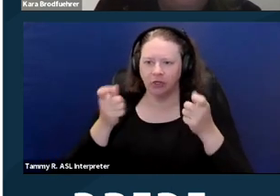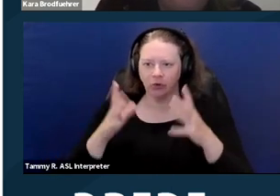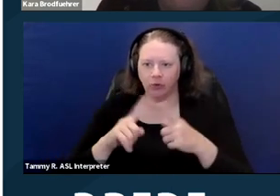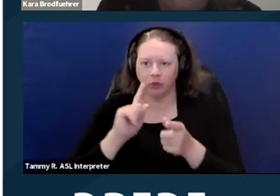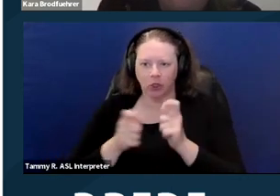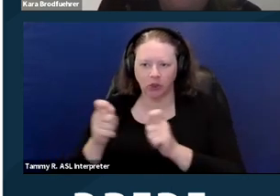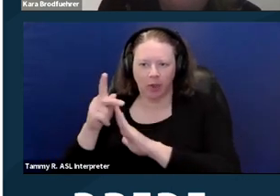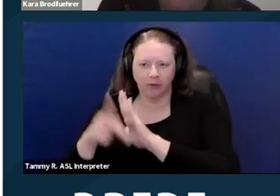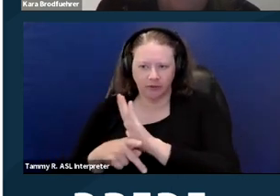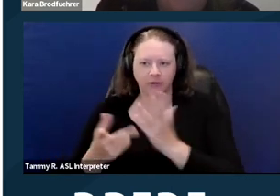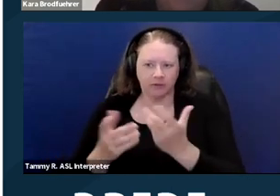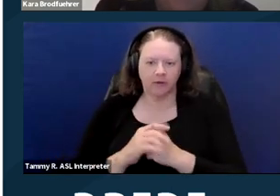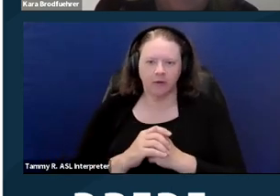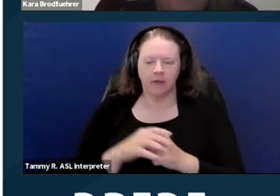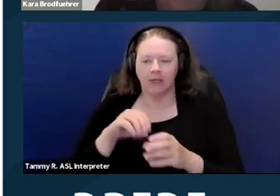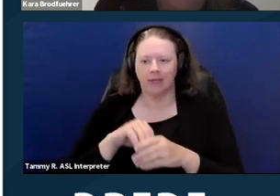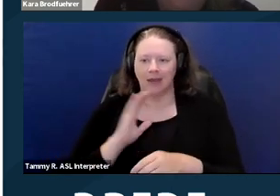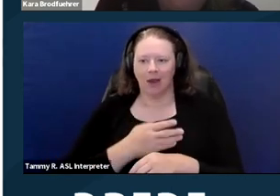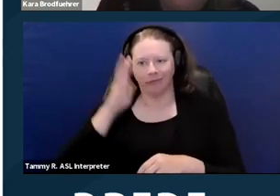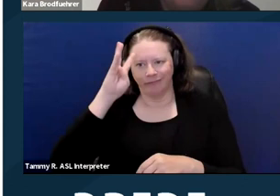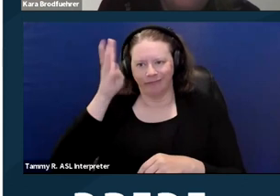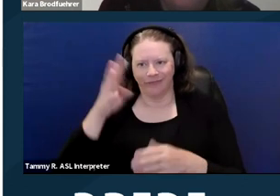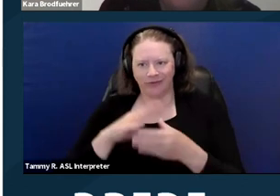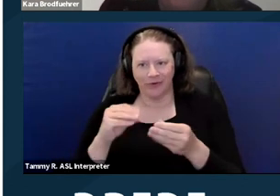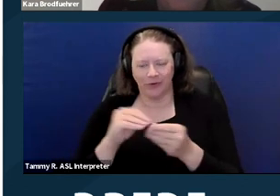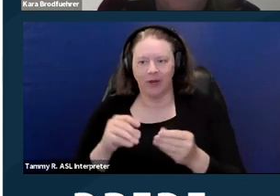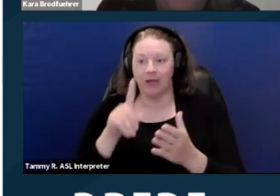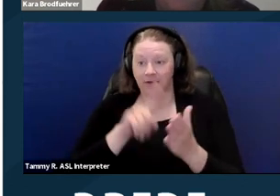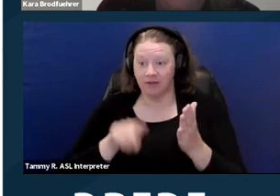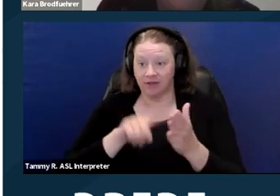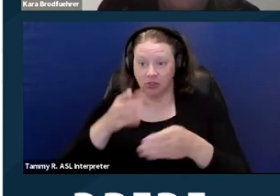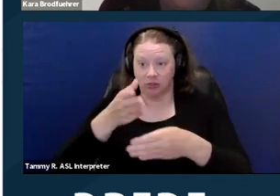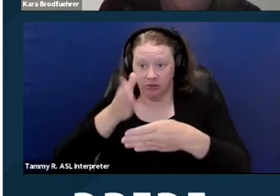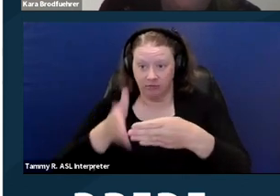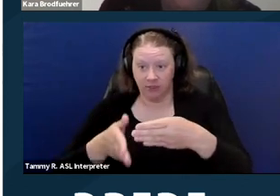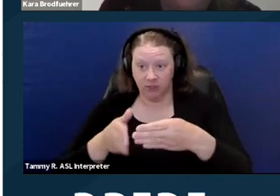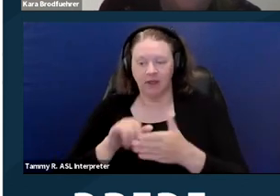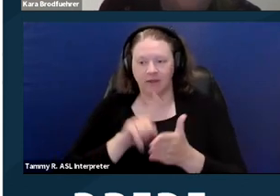So in our hypothetical, the investigation is completed. The investigator finds that there's cause